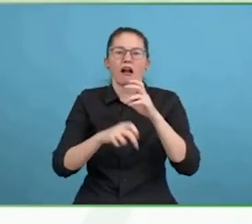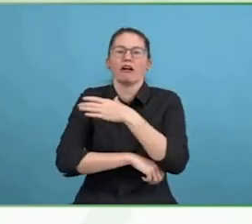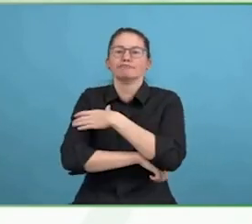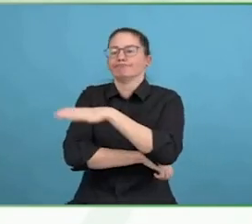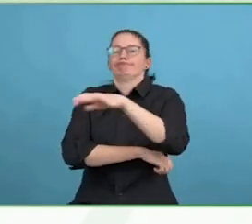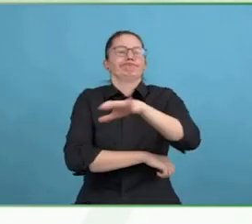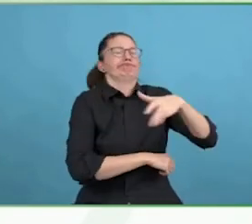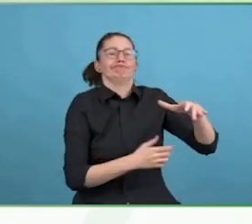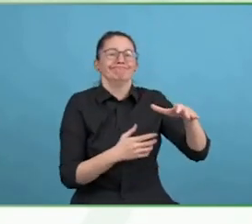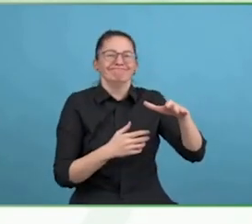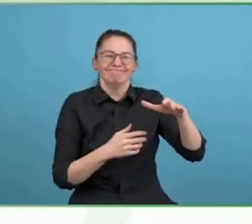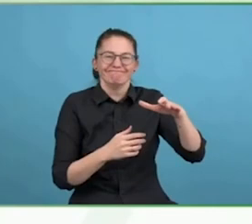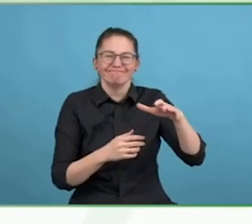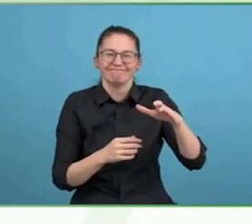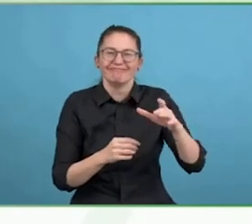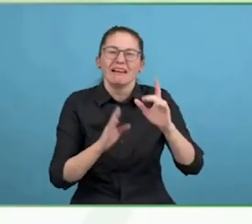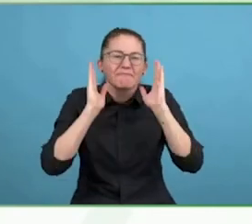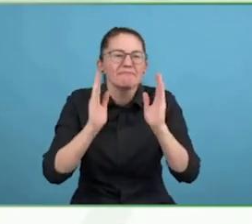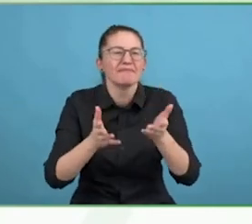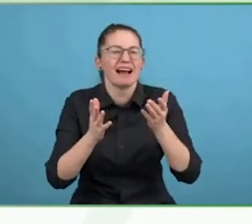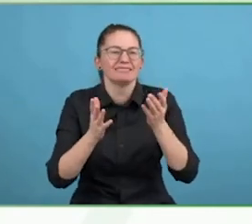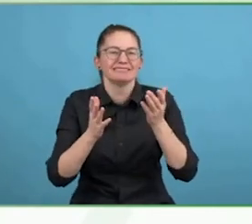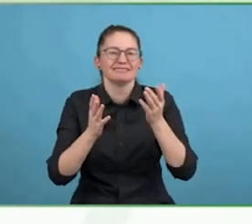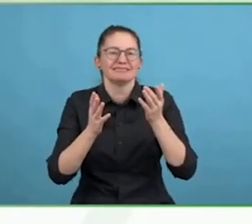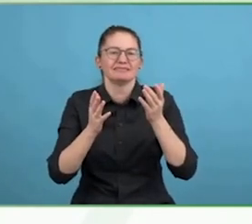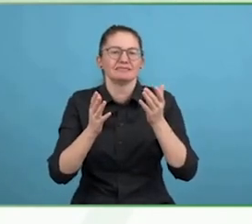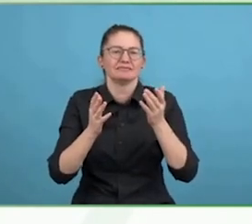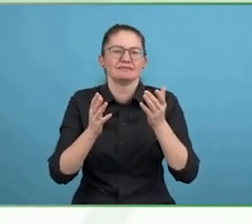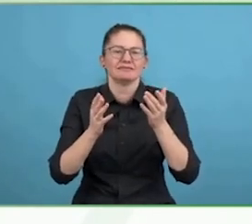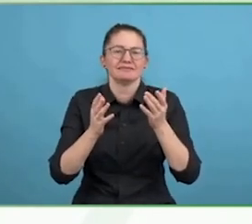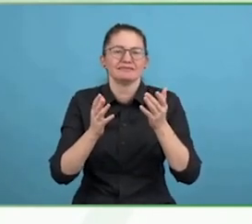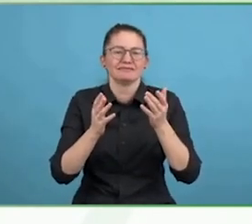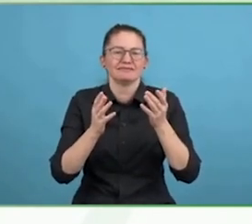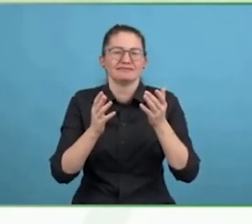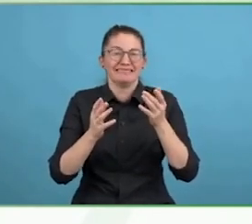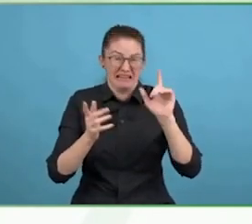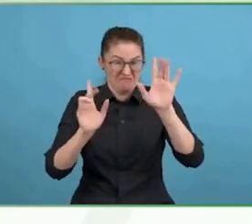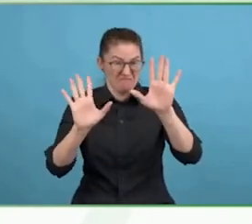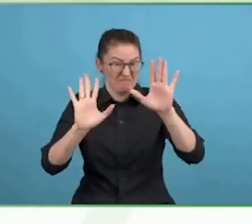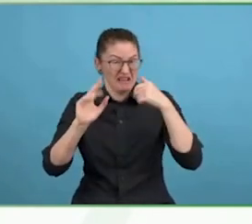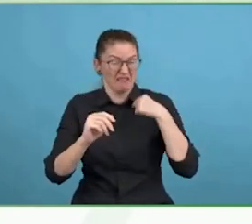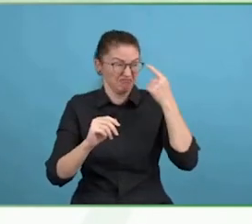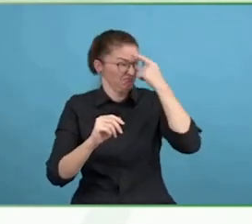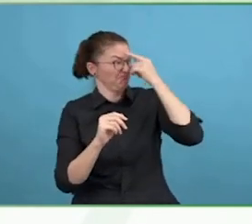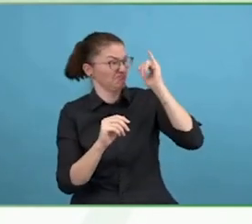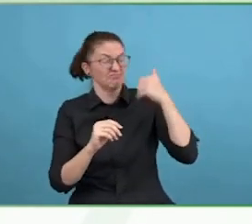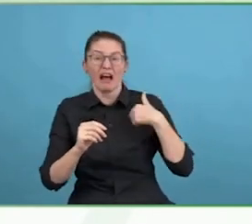For me, that is allowing people to empower themselves by breaking down barriers. That was great. Thank you so much.